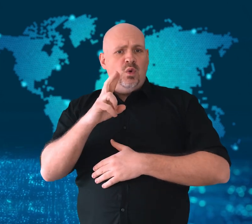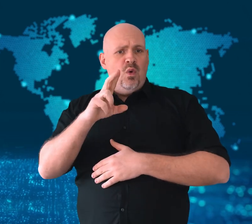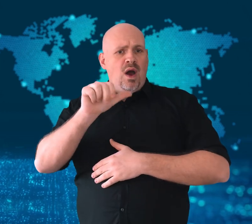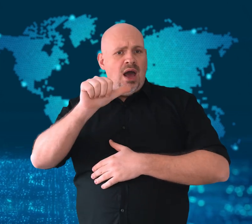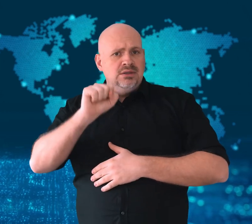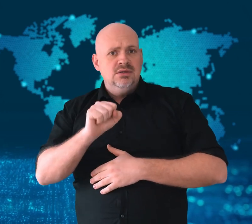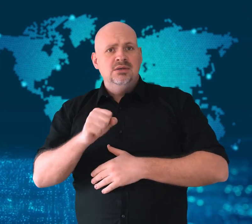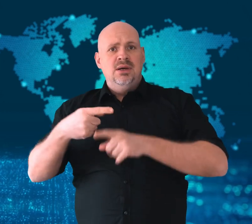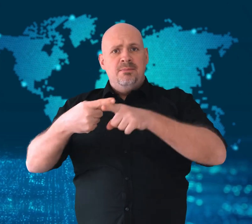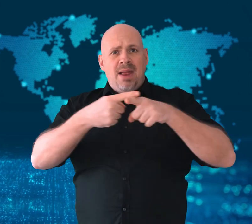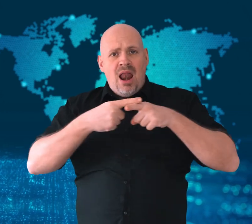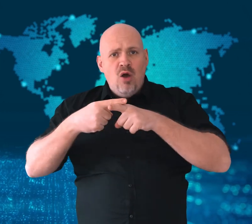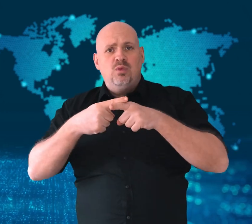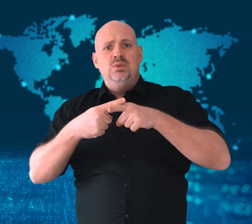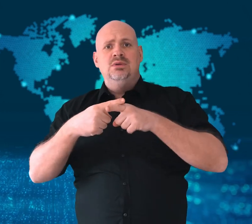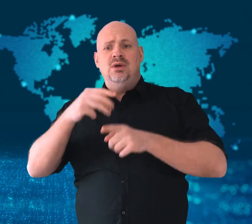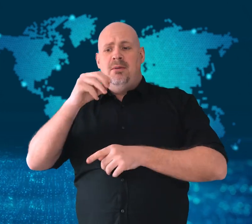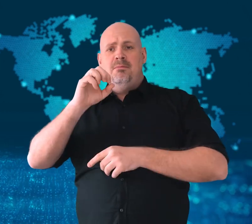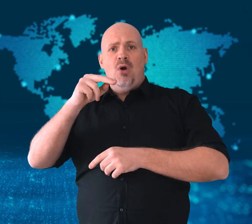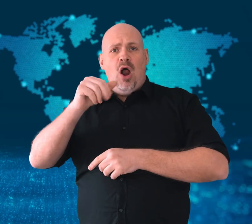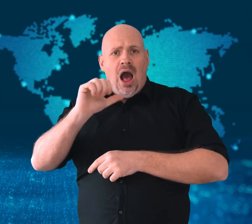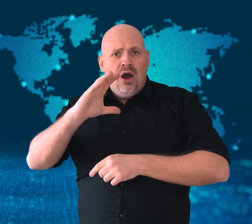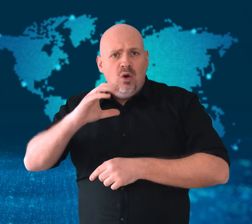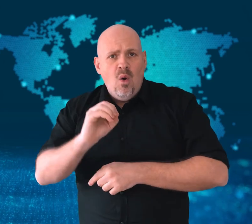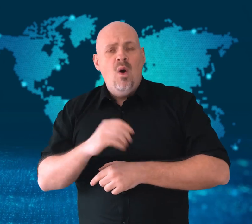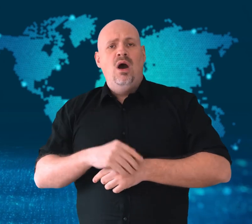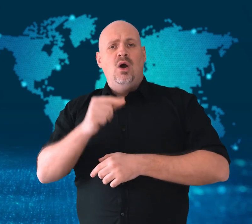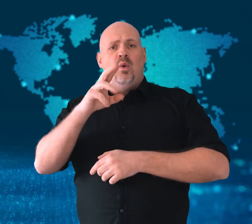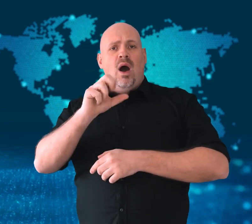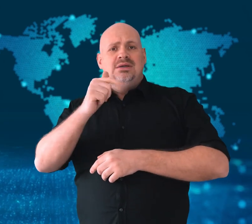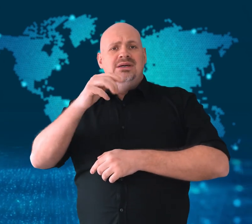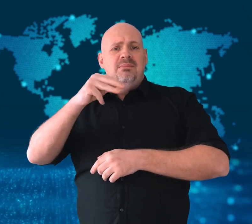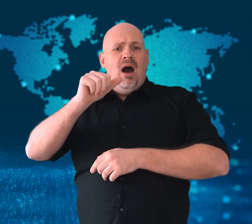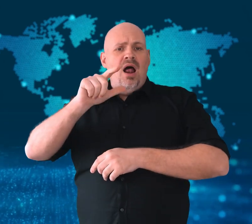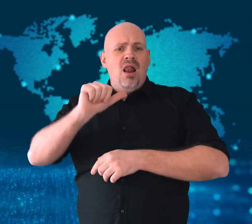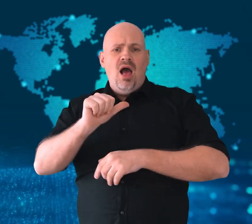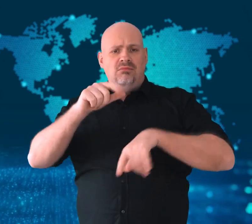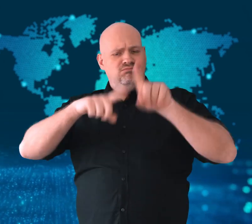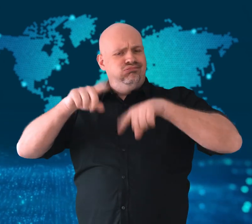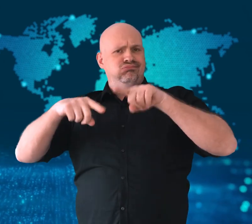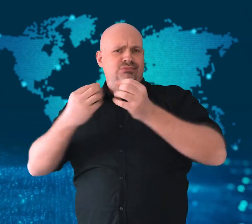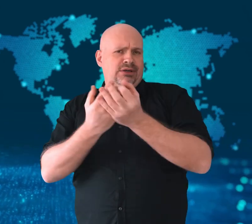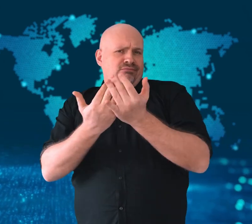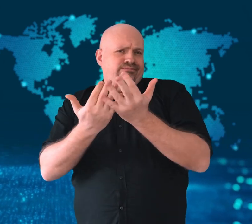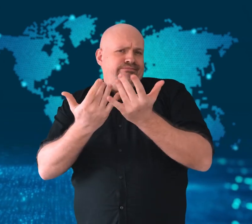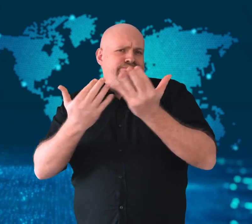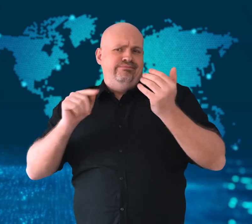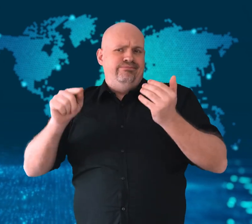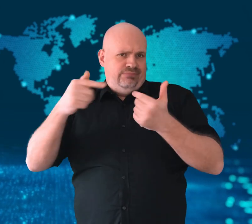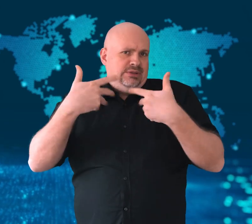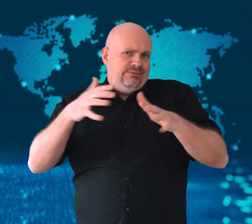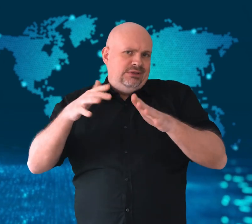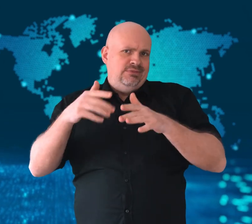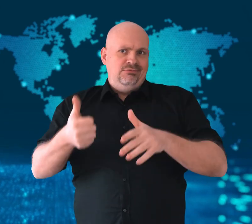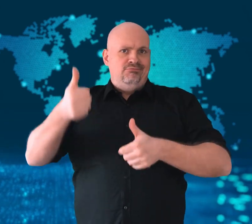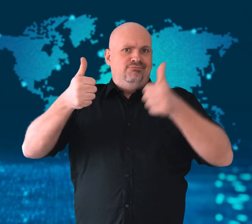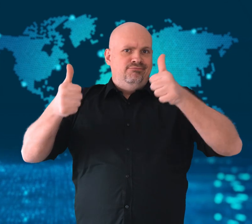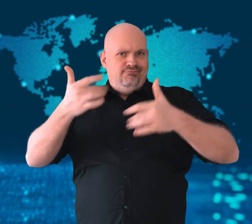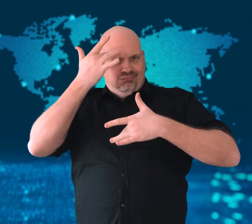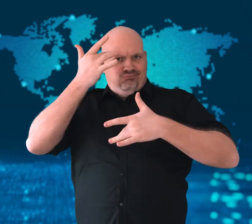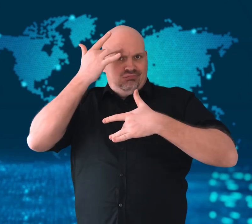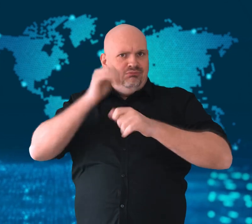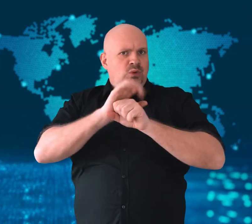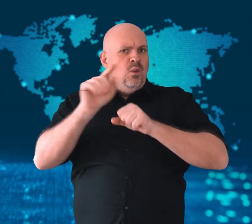Belarus, Monaco, Guatemala, and others.